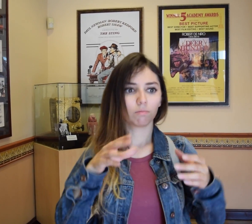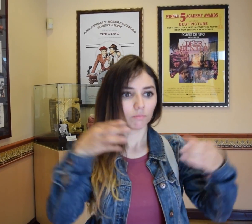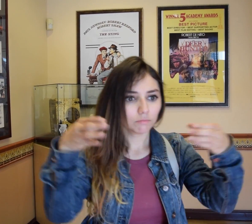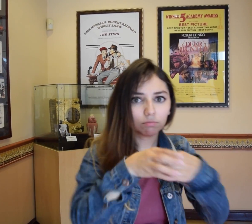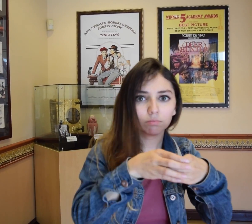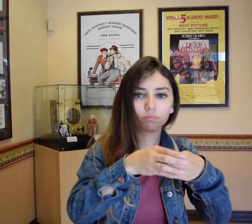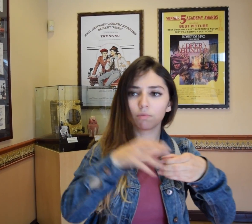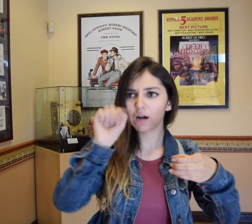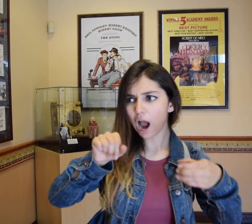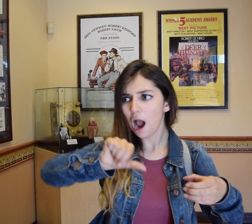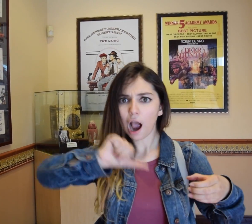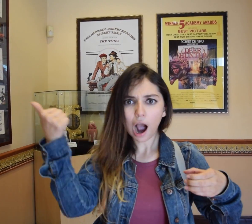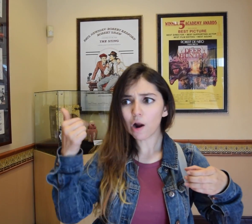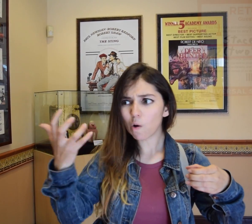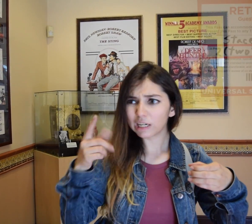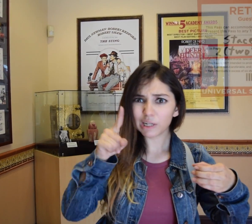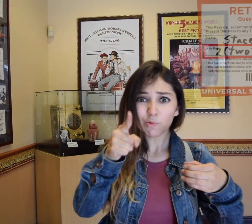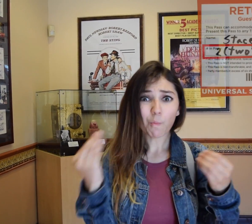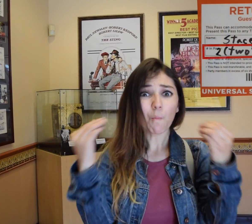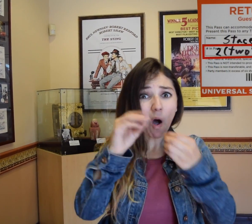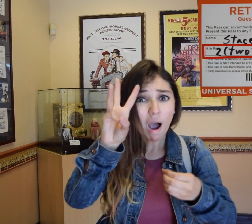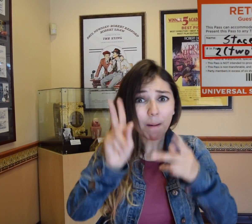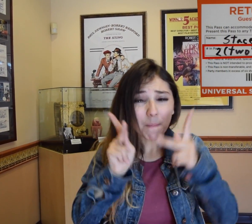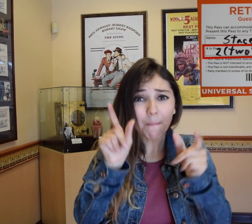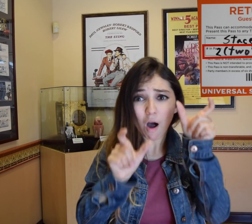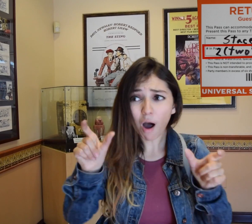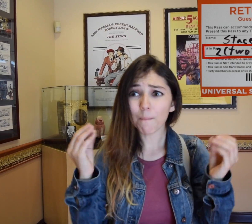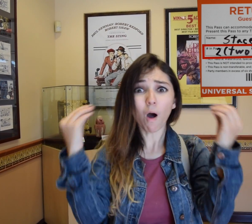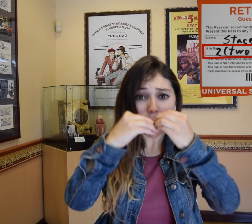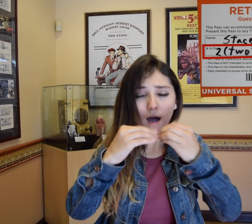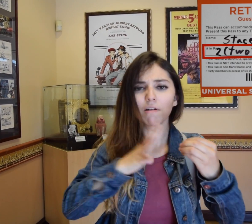If you are in a group that has more than 6 people